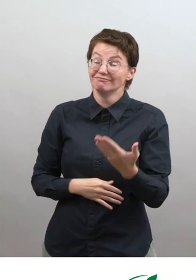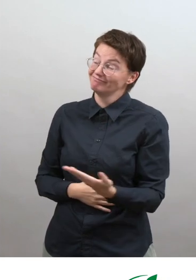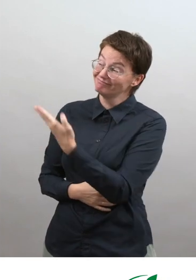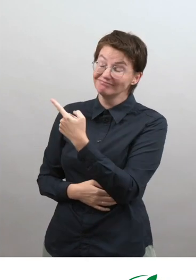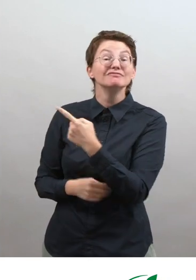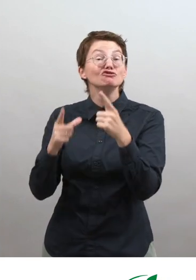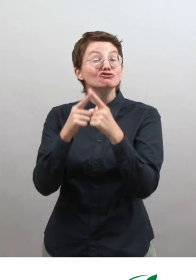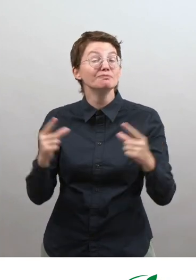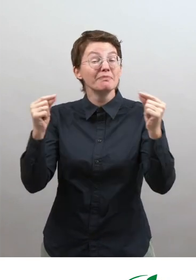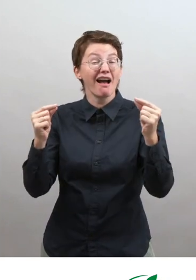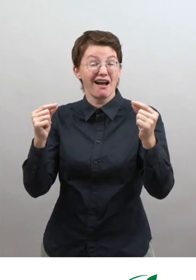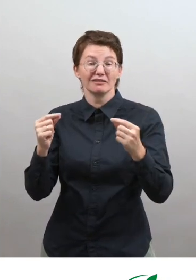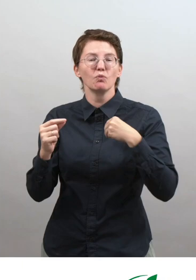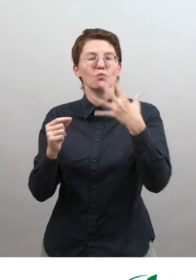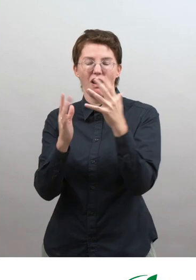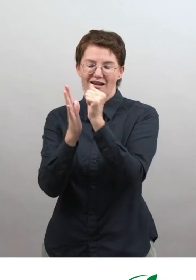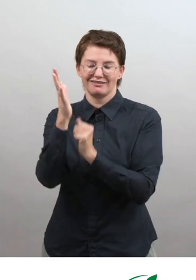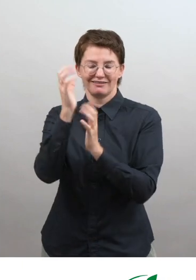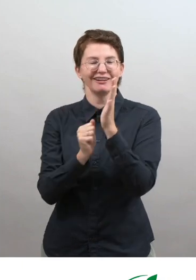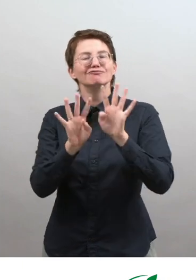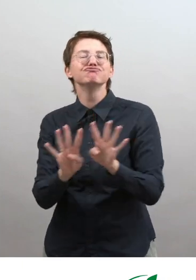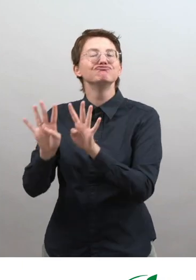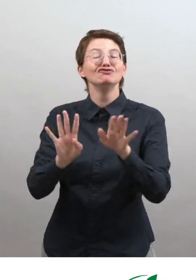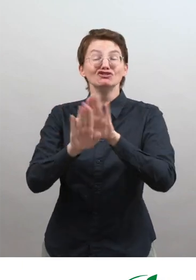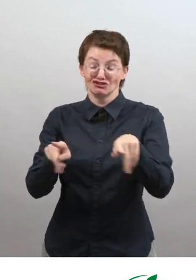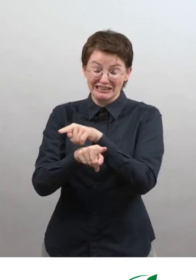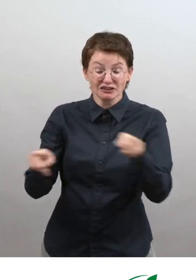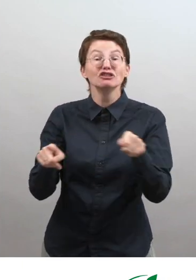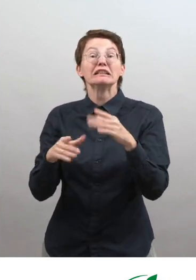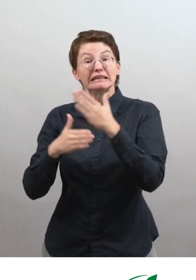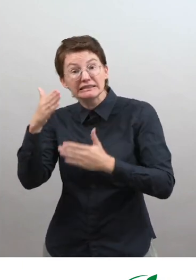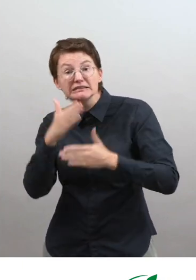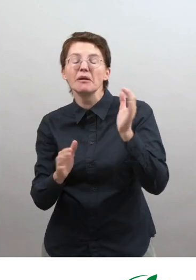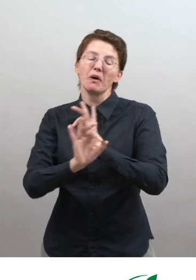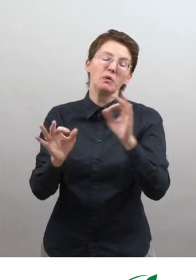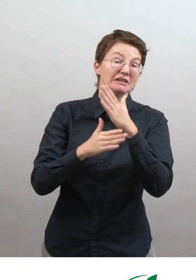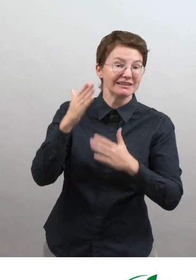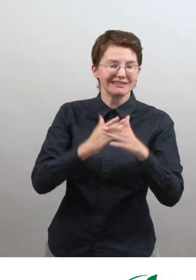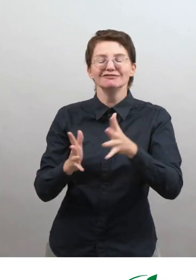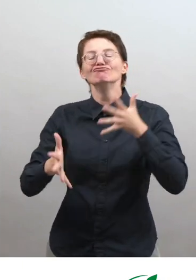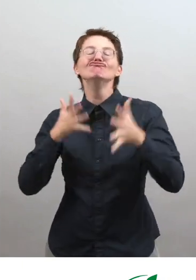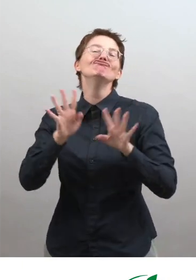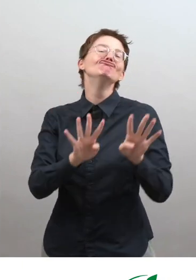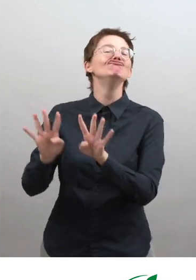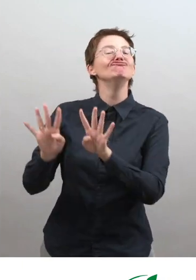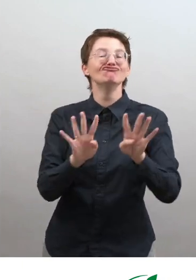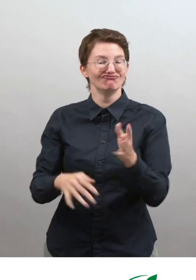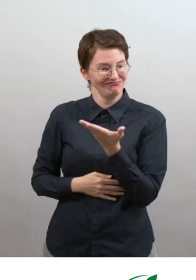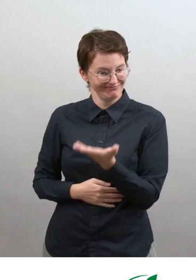The White Hands Chorus Nippon, which is an inclusive choir for children with and without disabilities, perform in sign language.